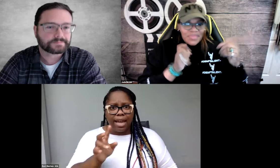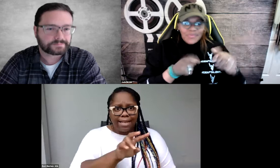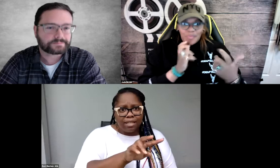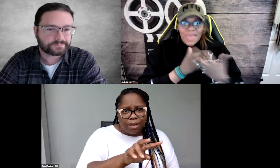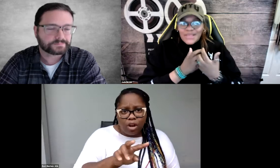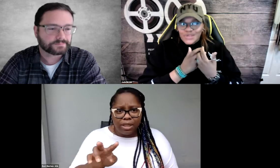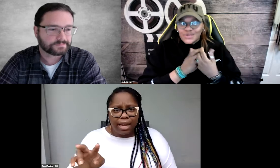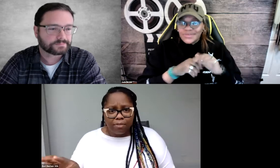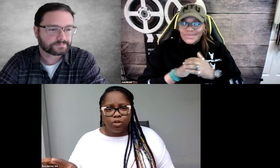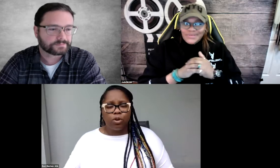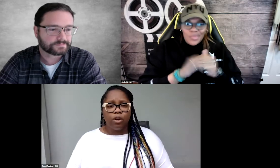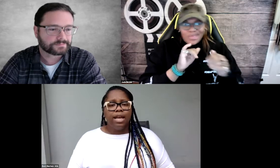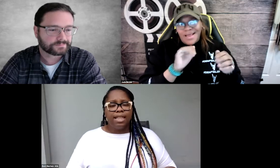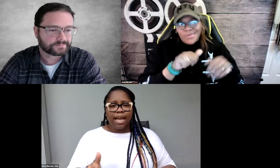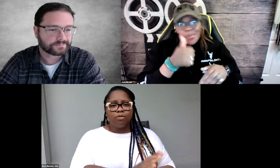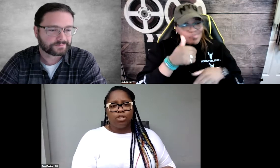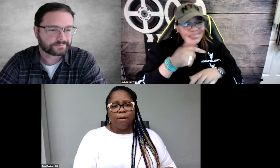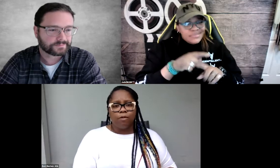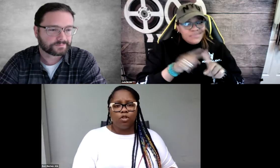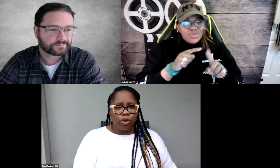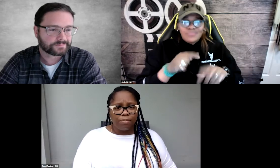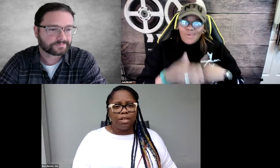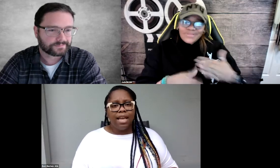So they had to depend on what the captions were. And the captions came from the script.